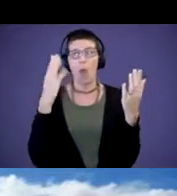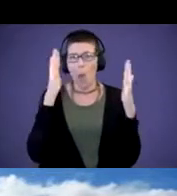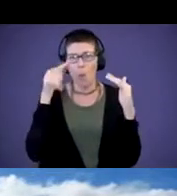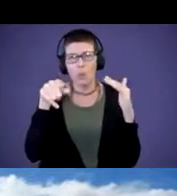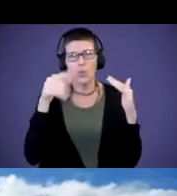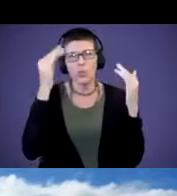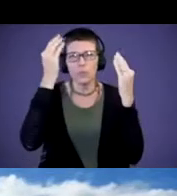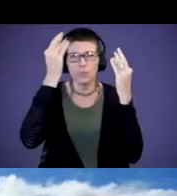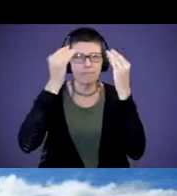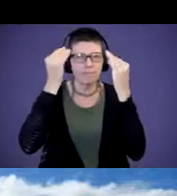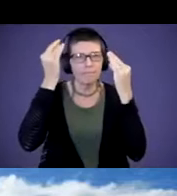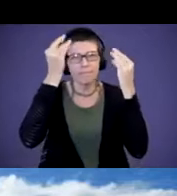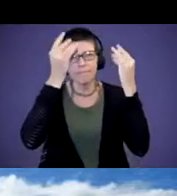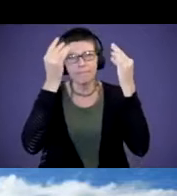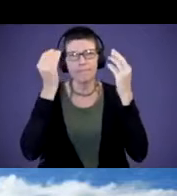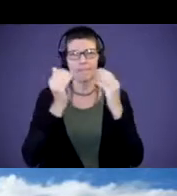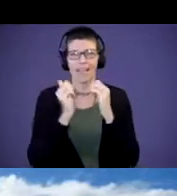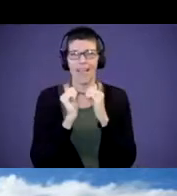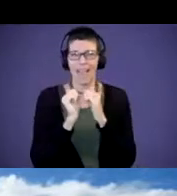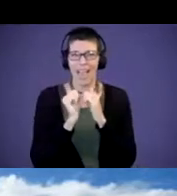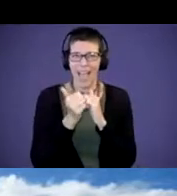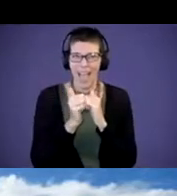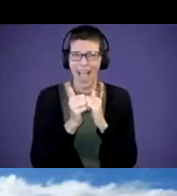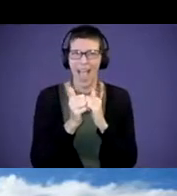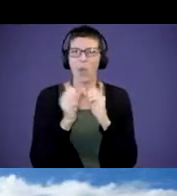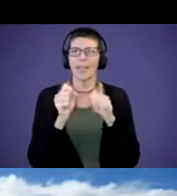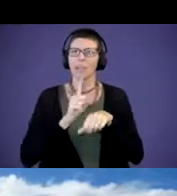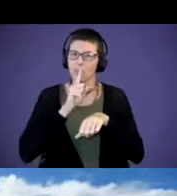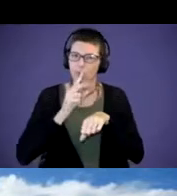how do we actually put this into application? How do we actually use this?